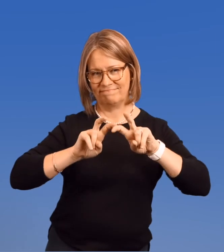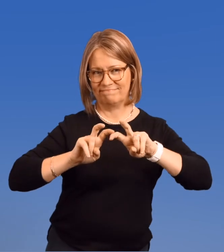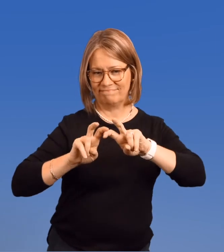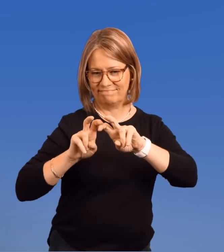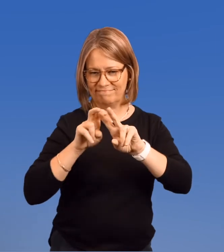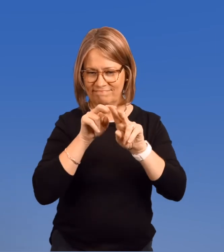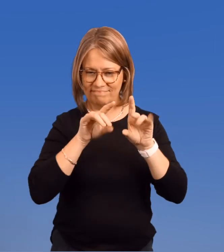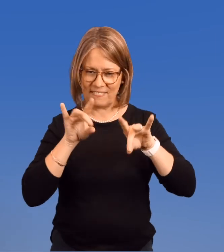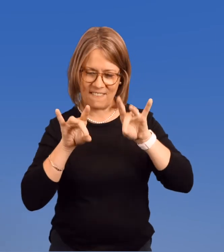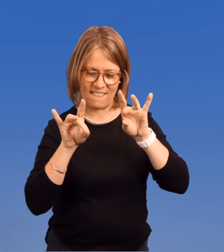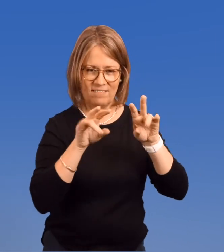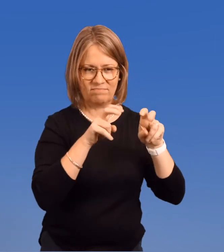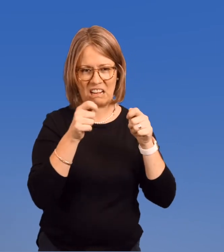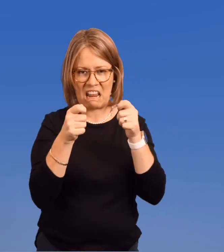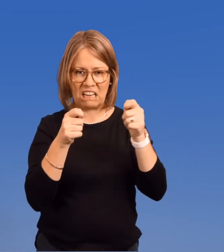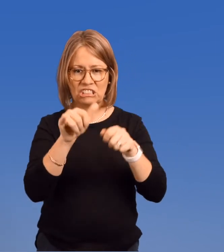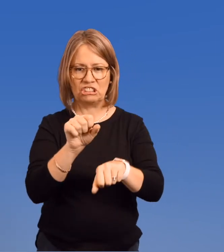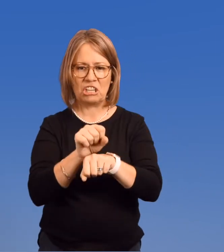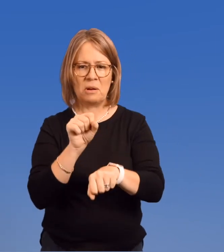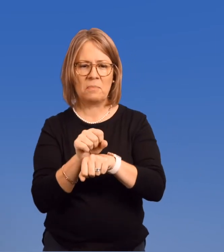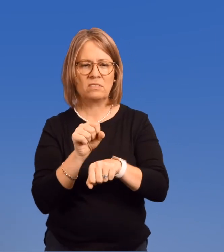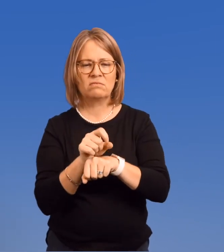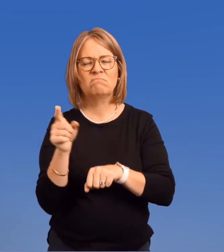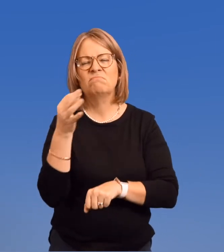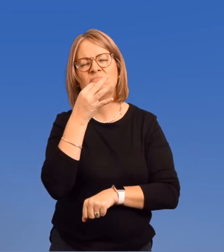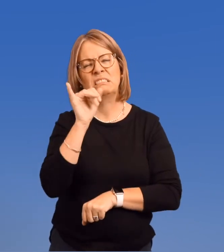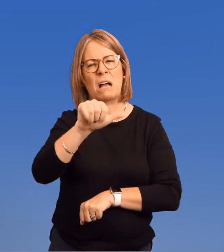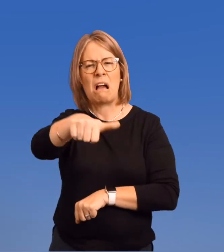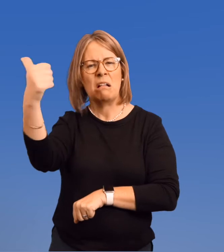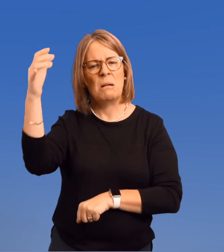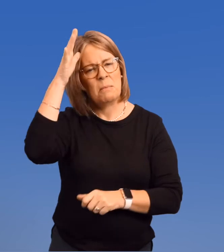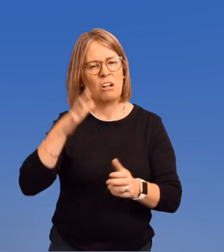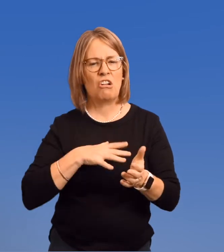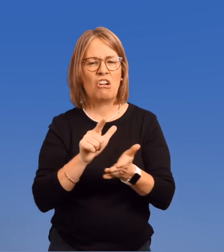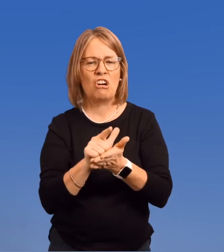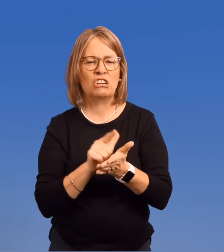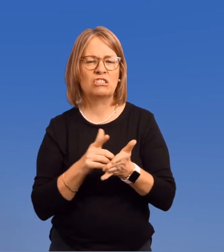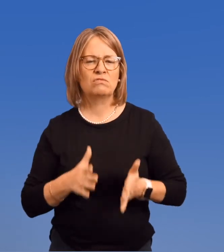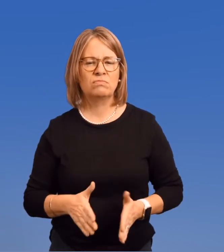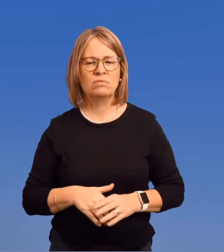to handle the job as well as any man.